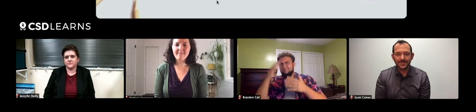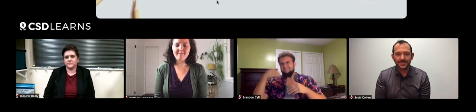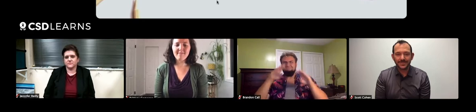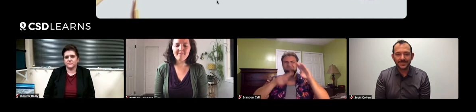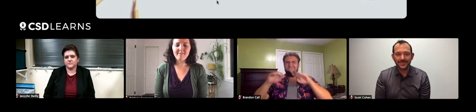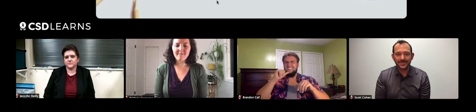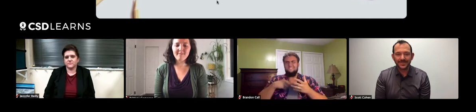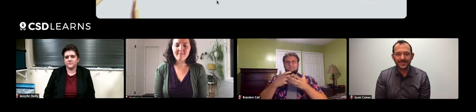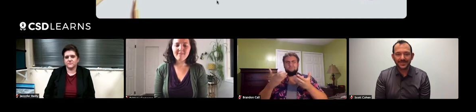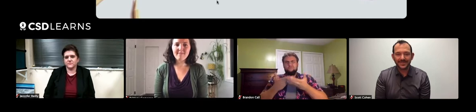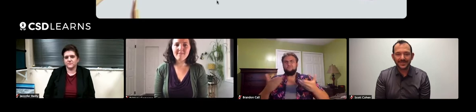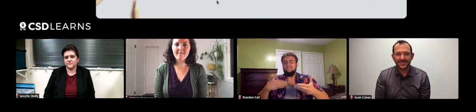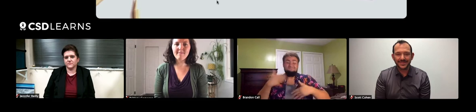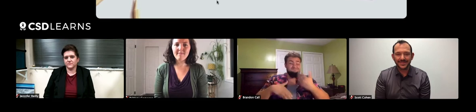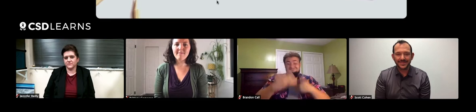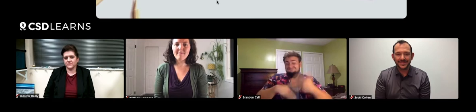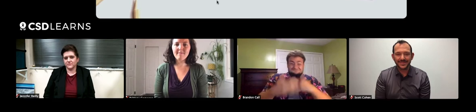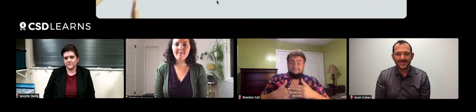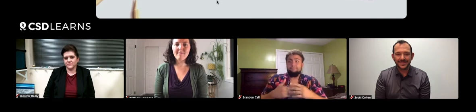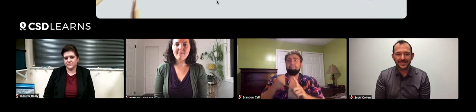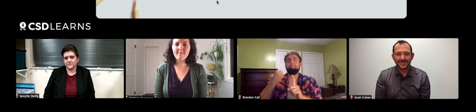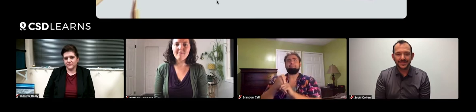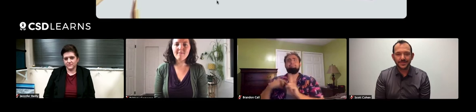I was frustrated without having much to do but tried my best.